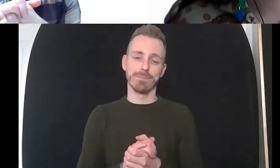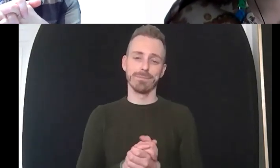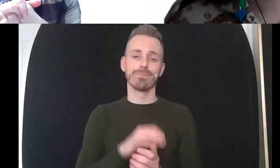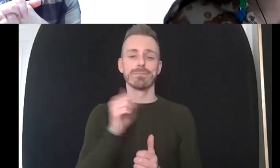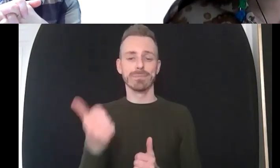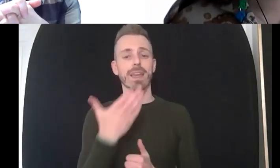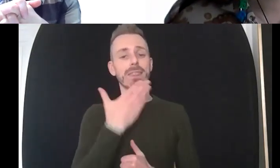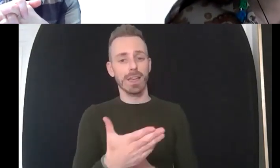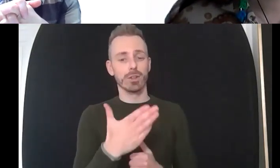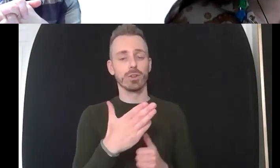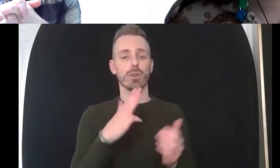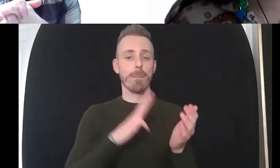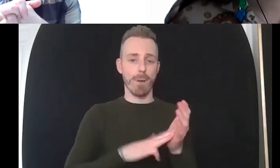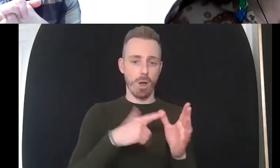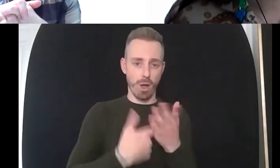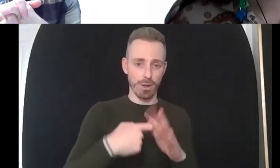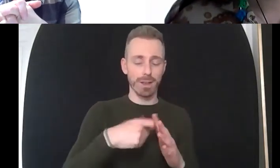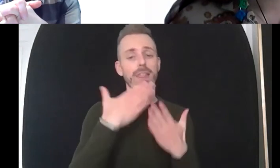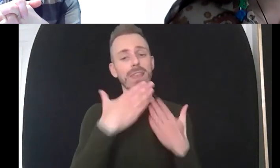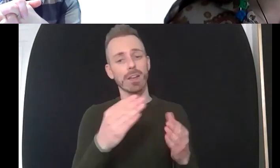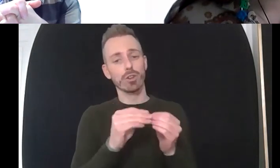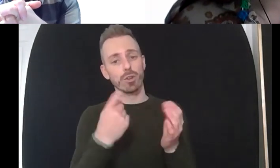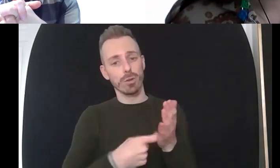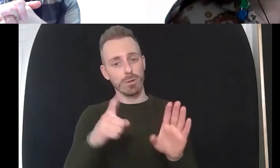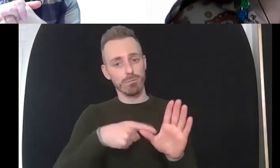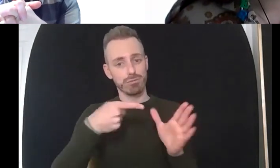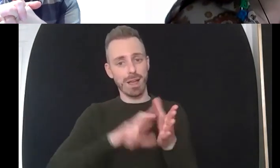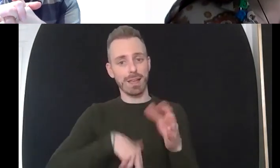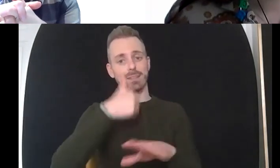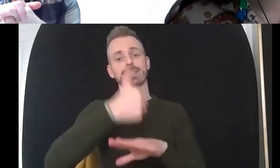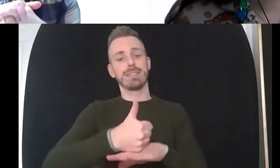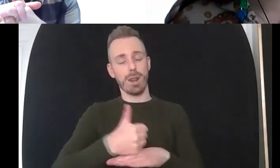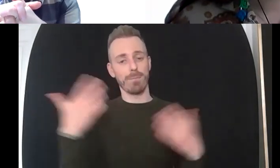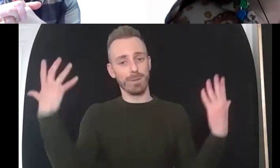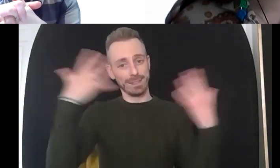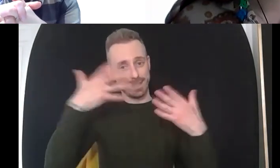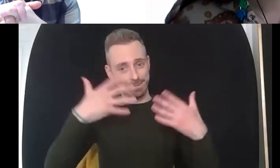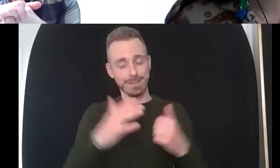well i'm brian for for helping us do this thing tonight it's been fantastic thank you so much yeah